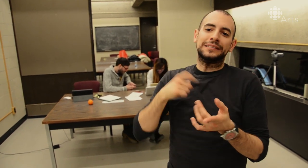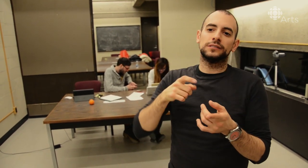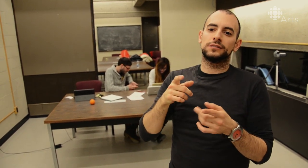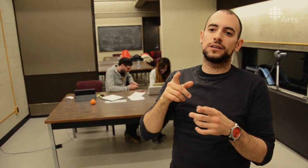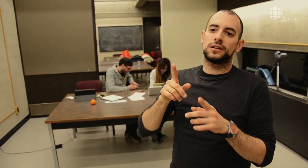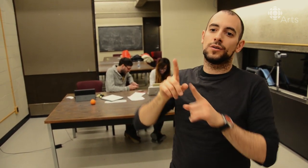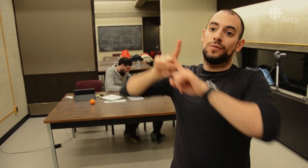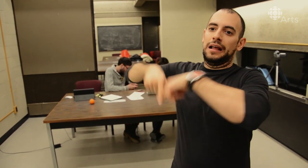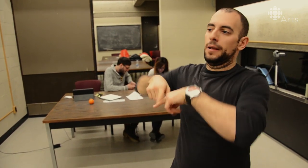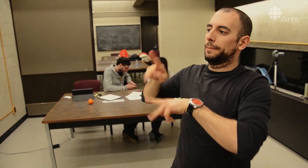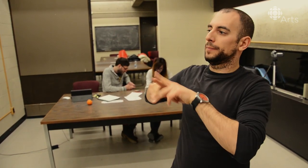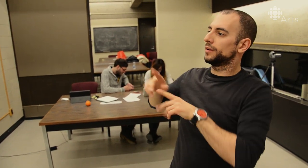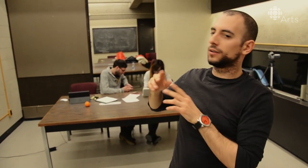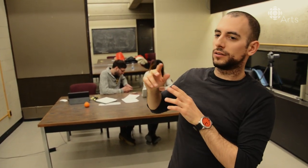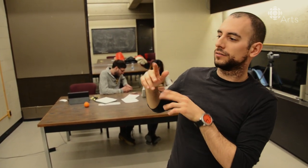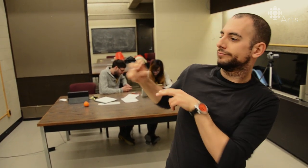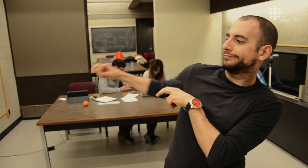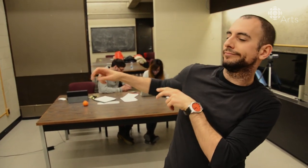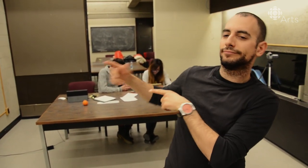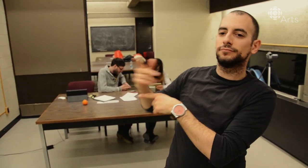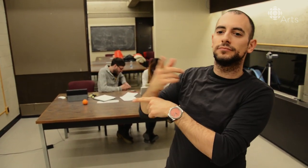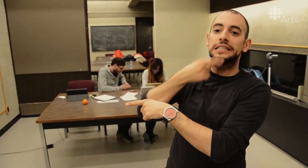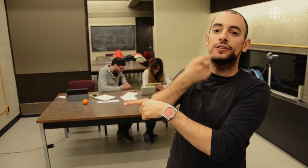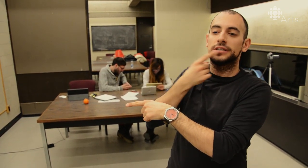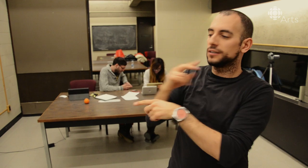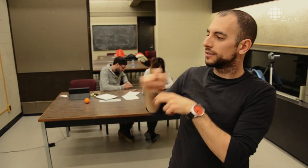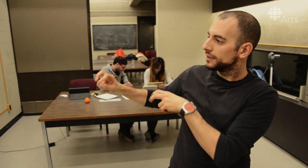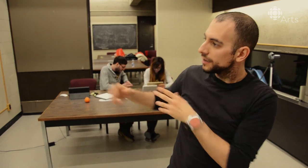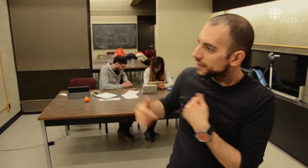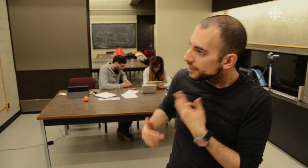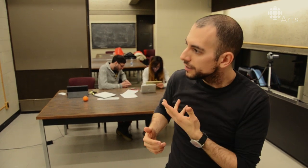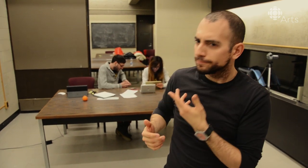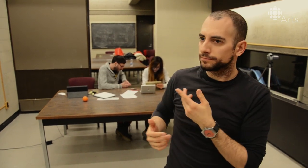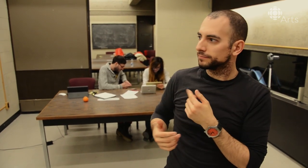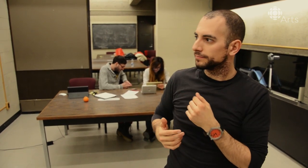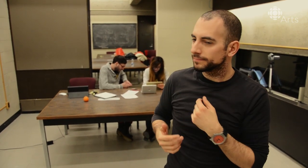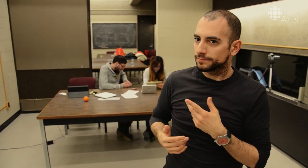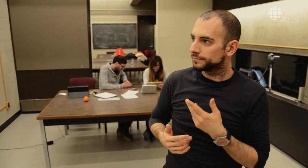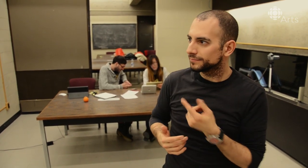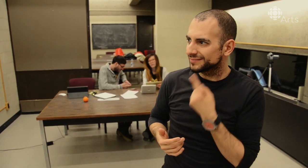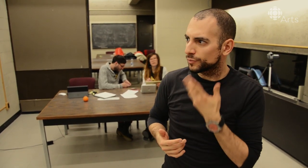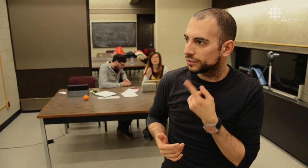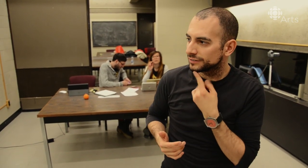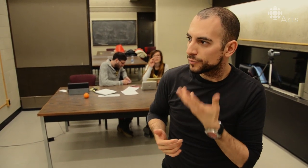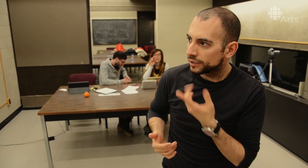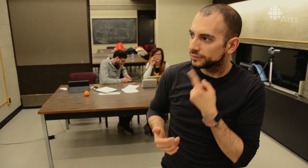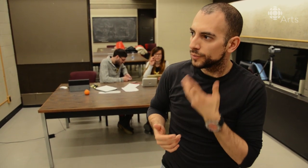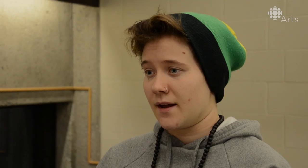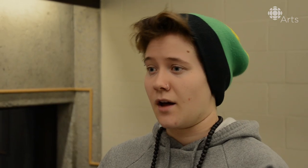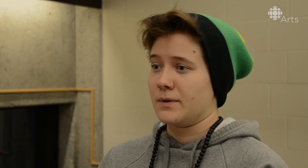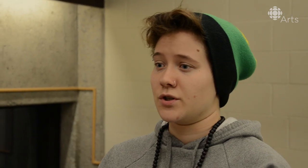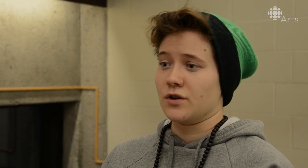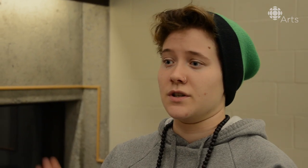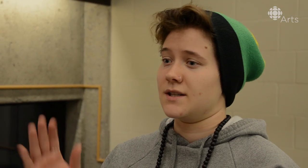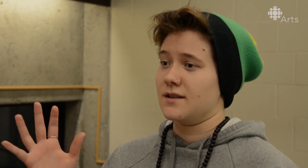at that point I have to depend on other hearing people beside me to repeat what they are saying and fill me in.